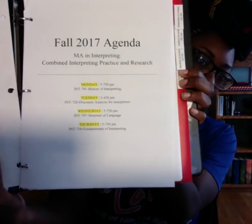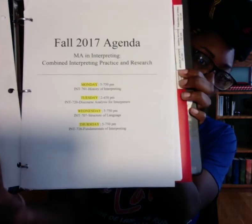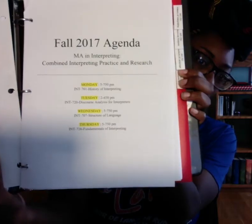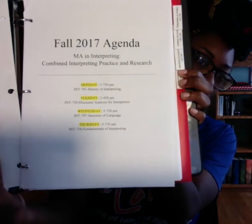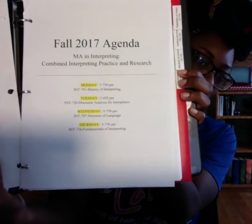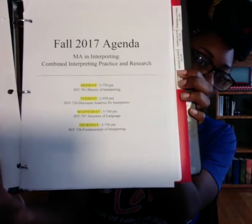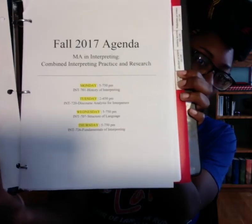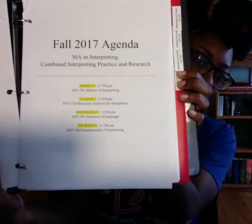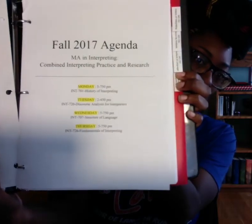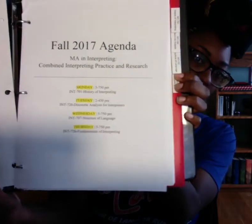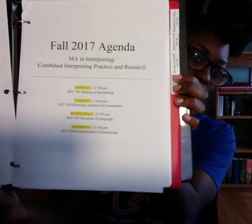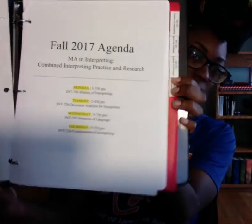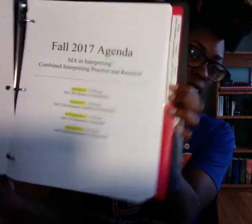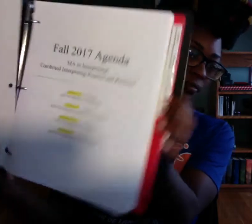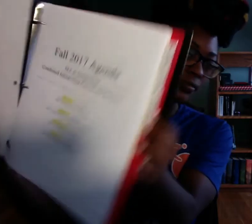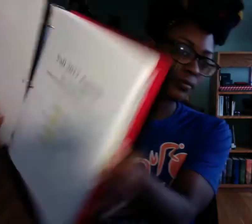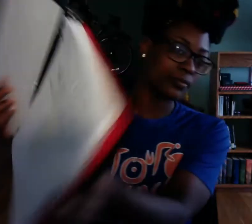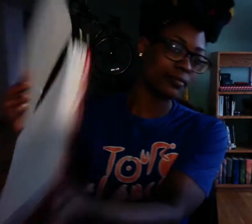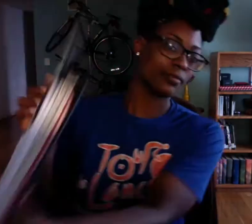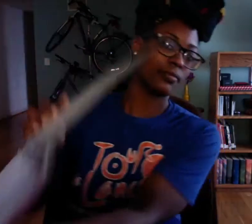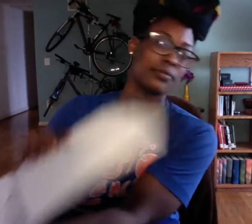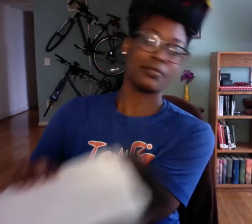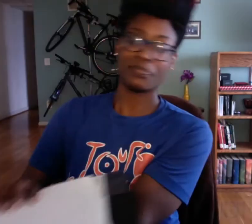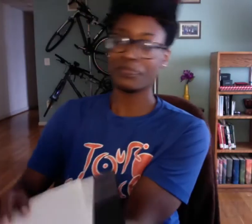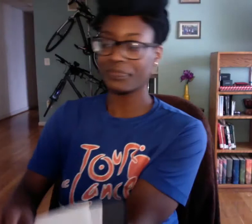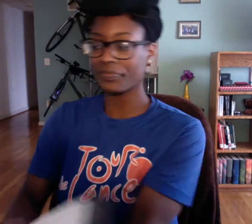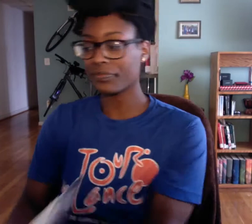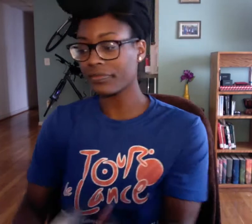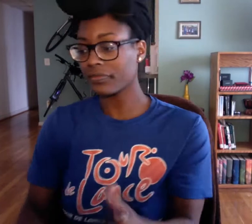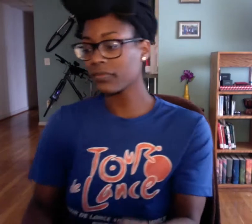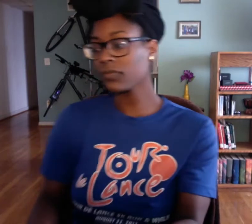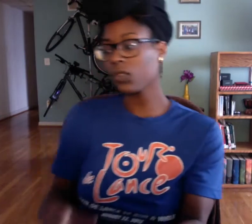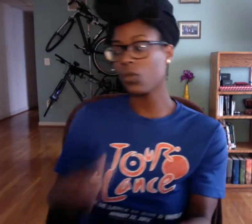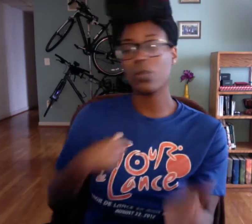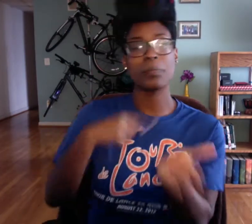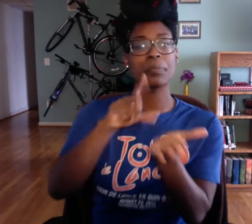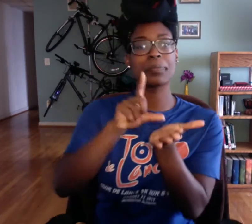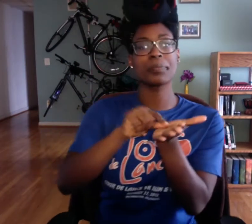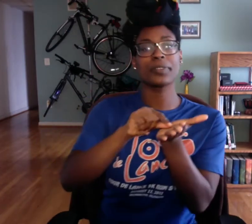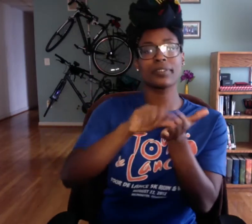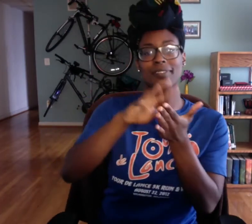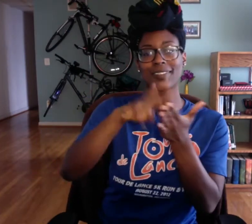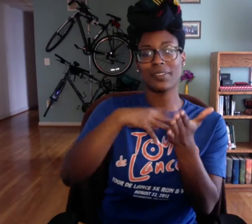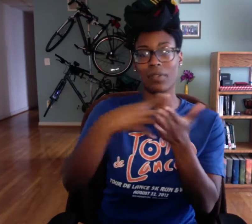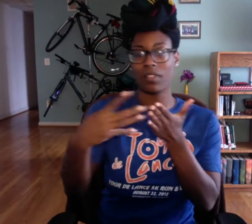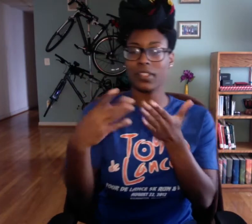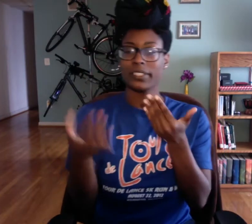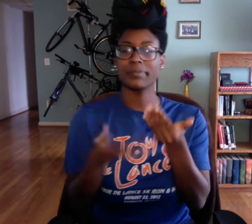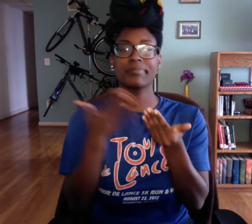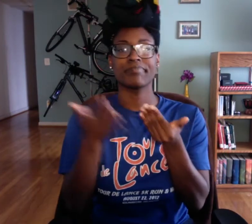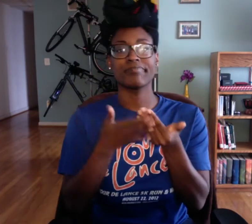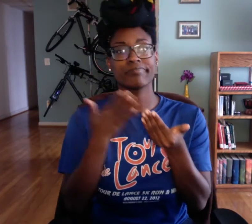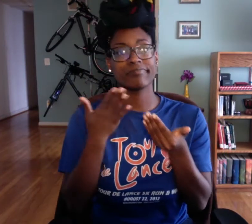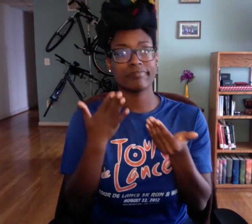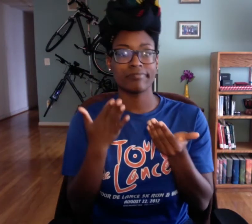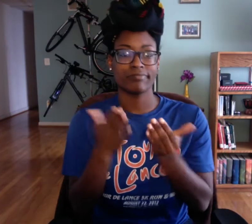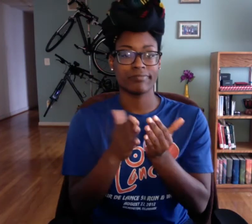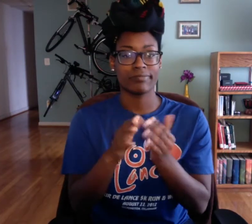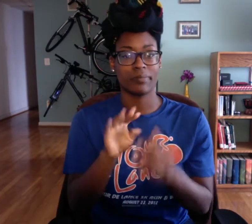You can see here. So I printed out my schedule just so that it's easy.